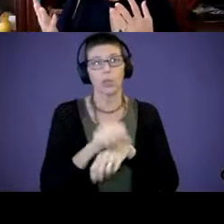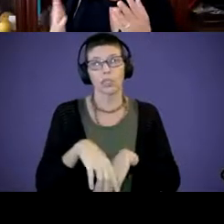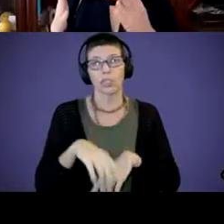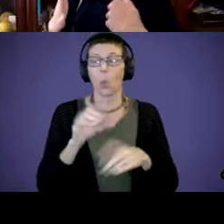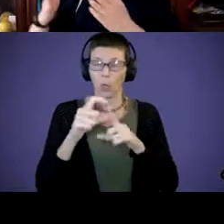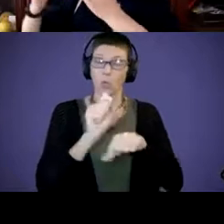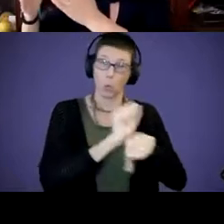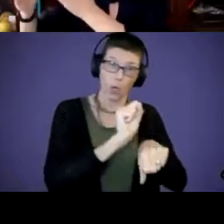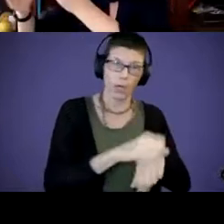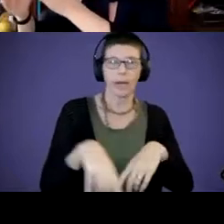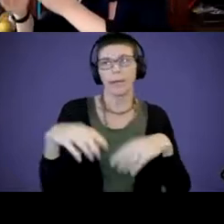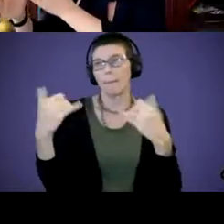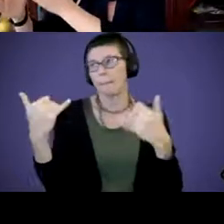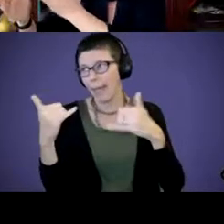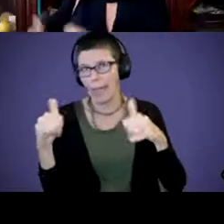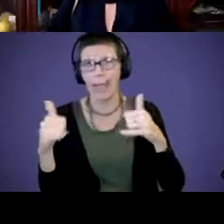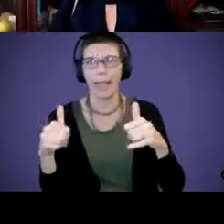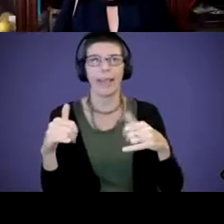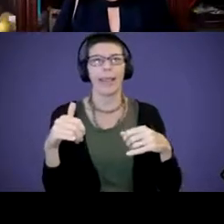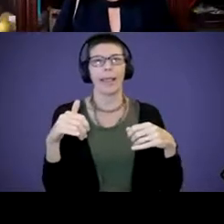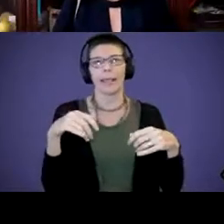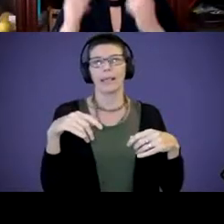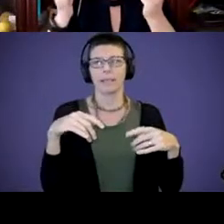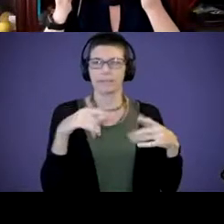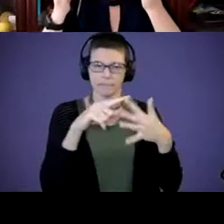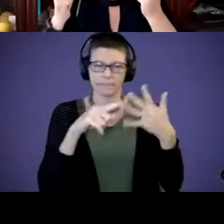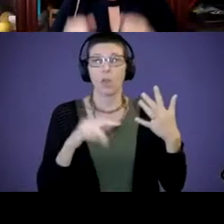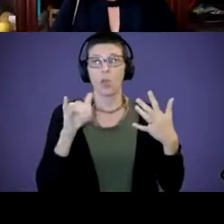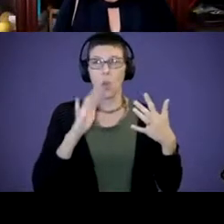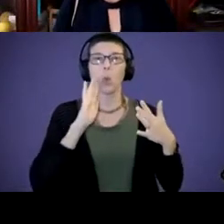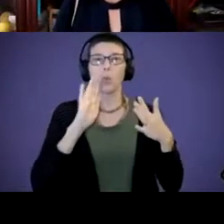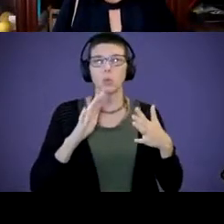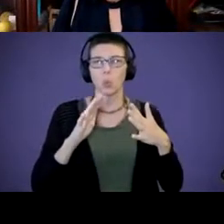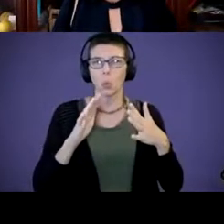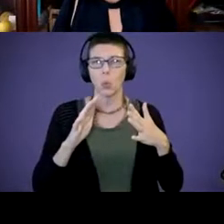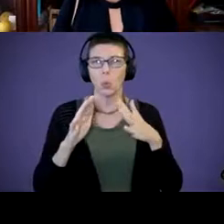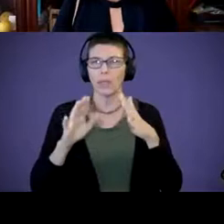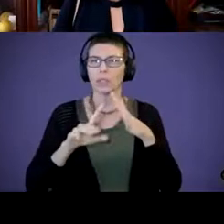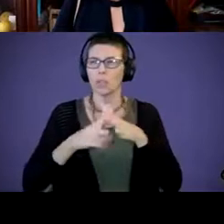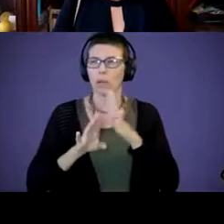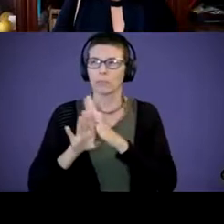All of those will evolve after we get this basic word knowledge. And then even thinking about